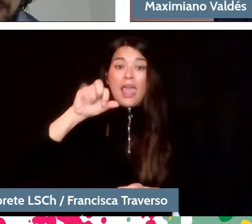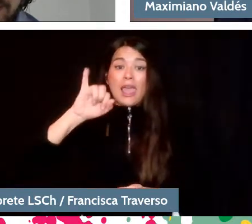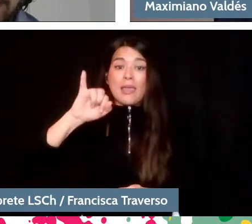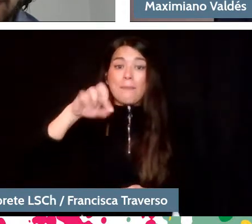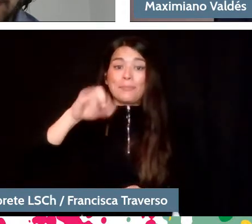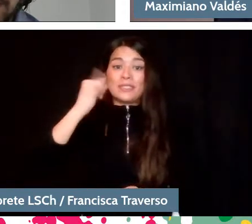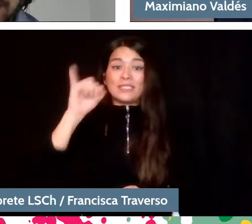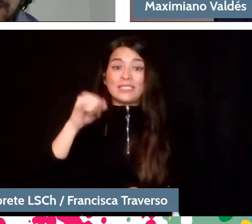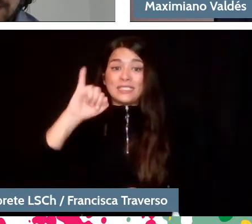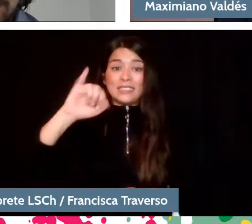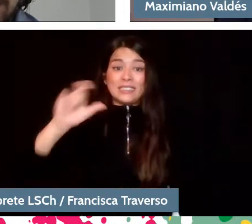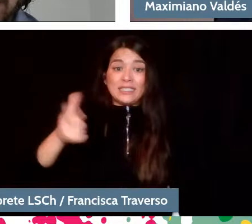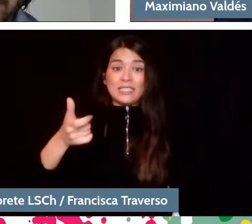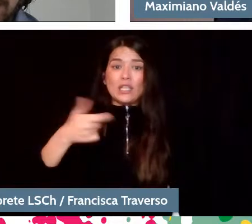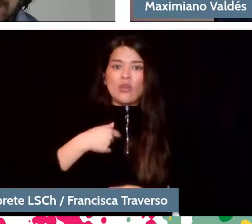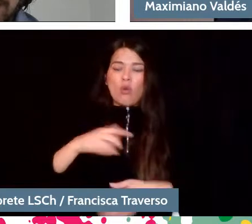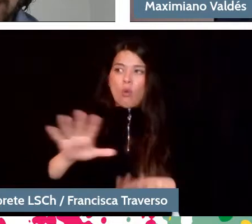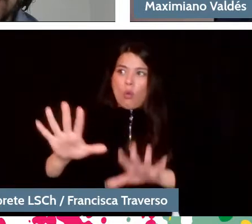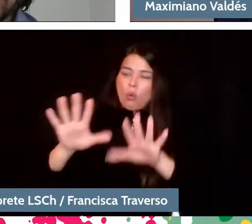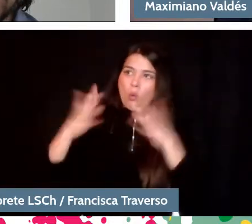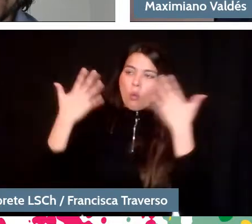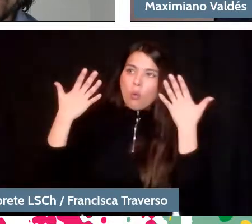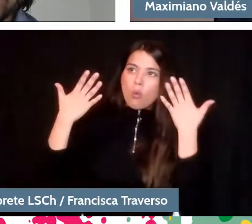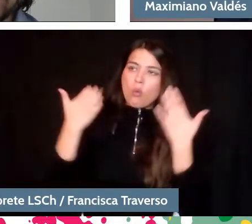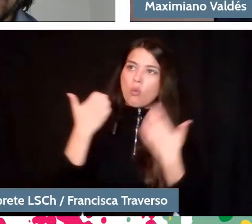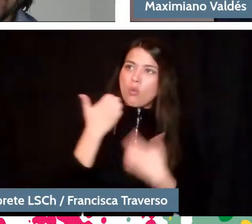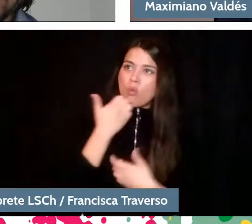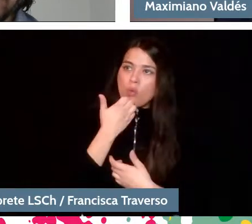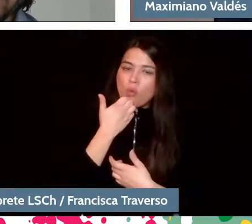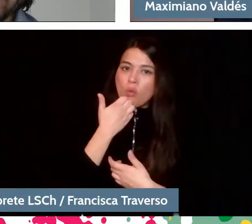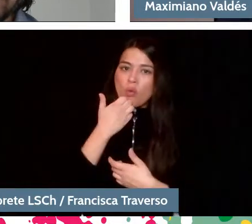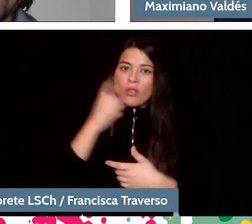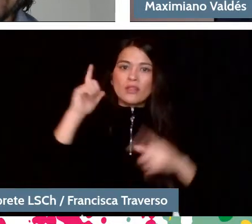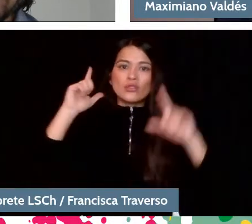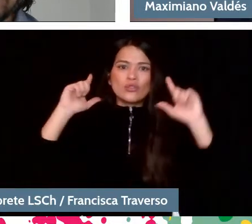and I was amazed by the sound much more of chamber music and much less strong.